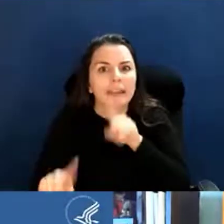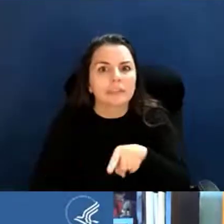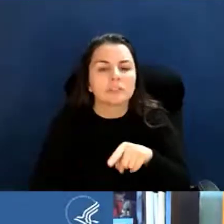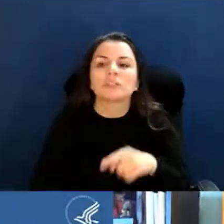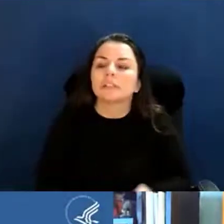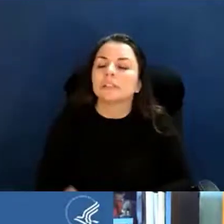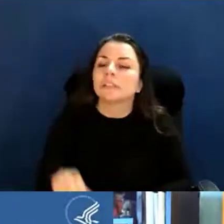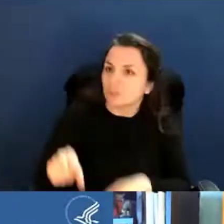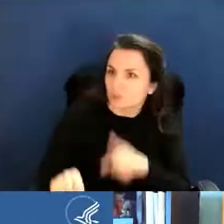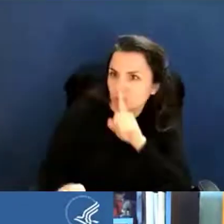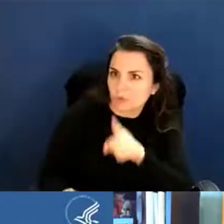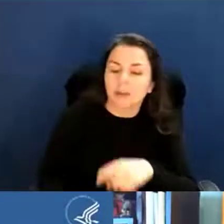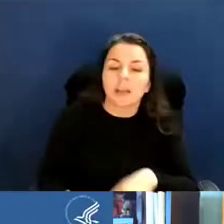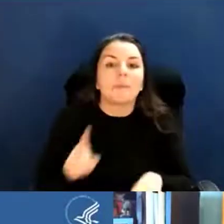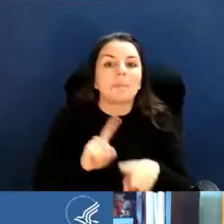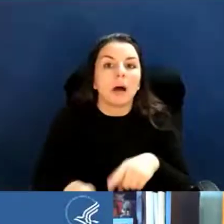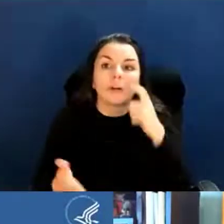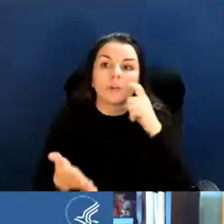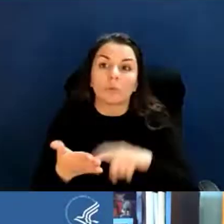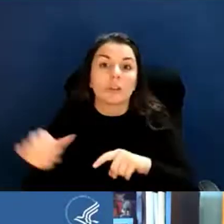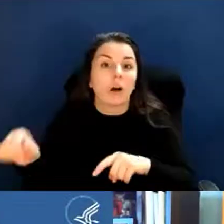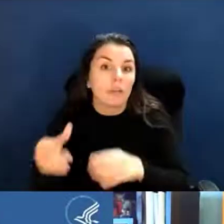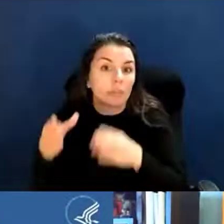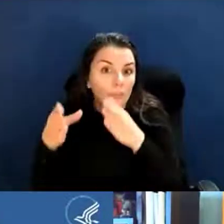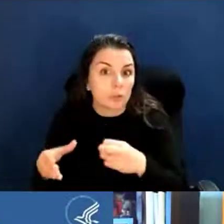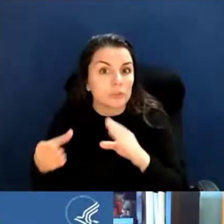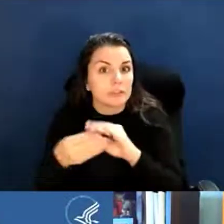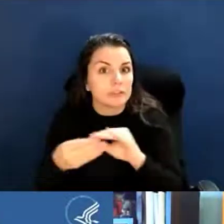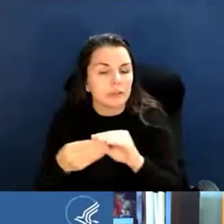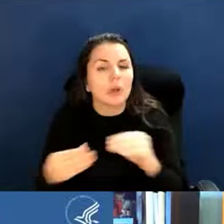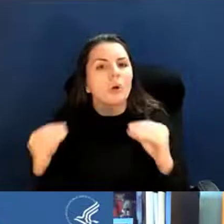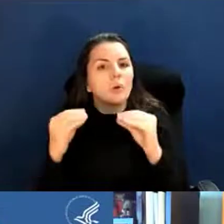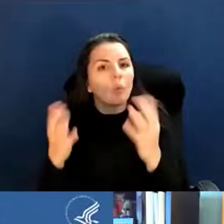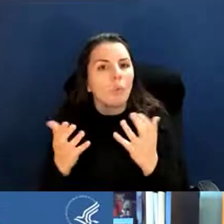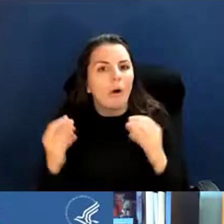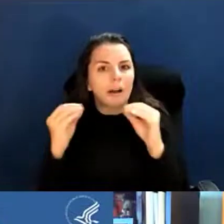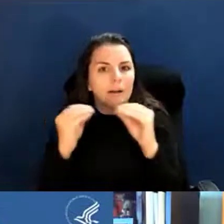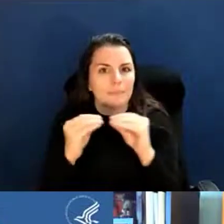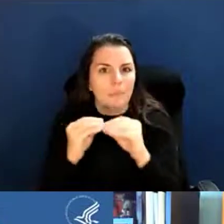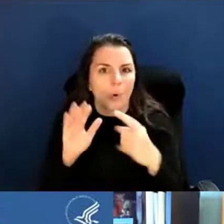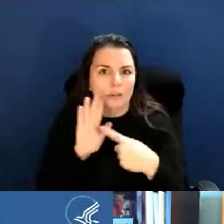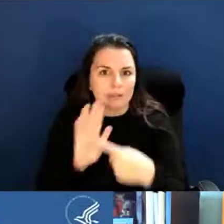Ashlee Lane: So I see that someone also wanted me to give examples of post submission materials.